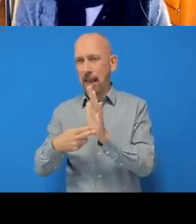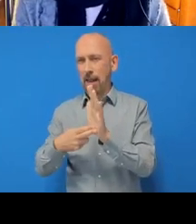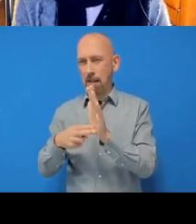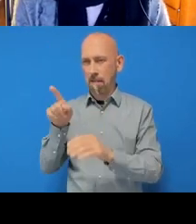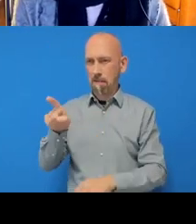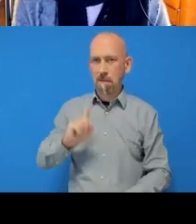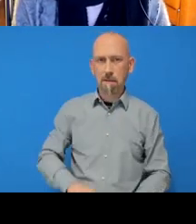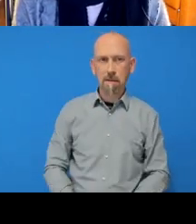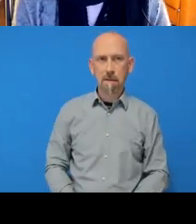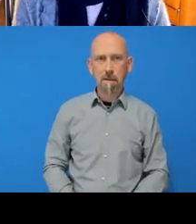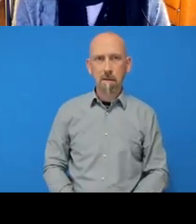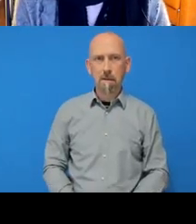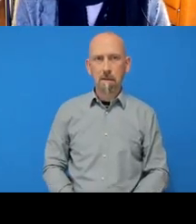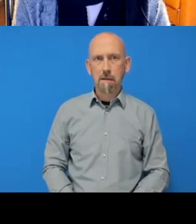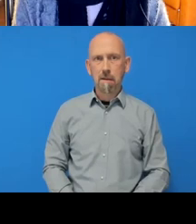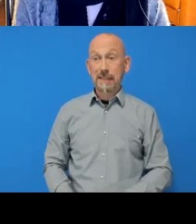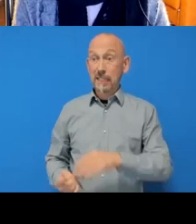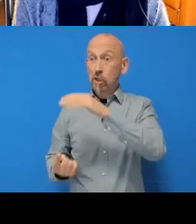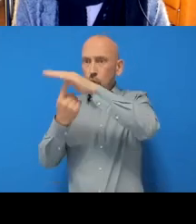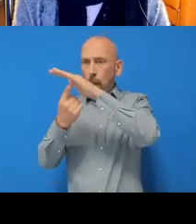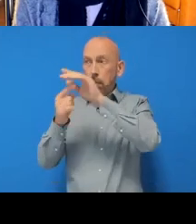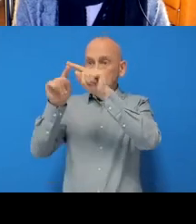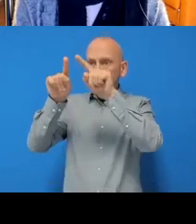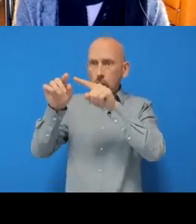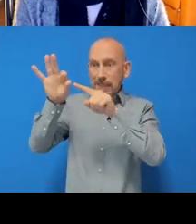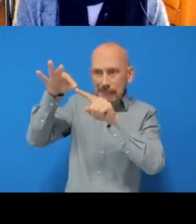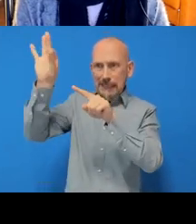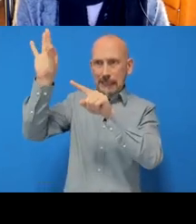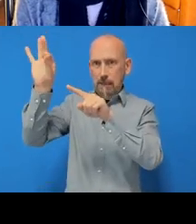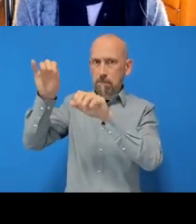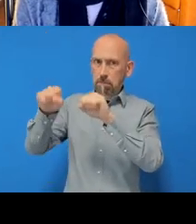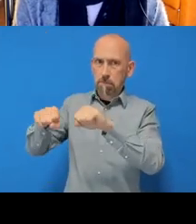And then we make sure that this box at the top is ticked saying ‘Enable version control’.